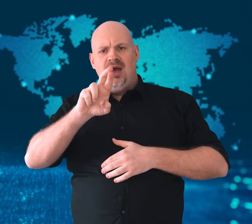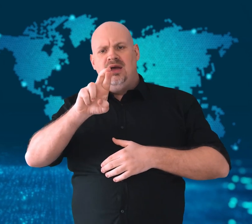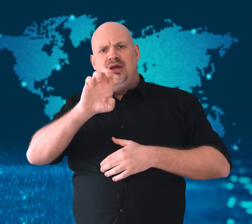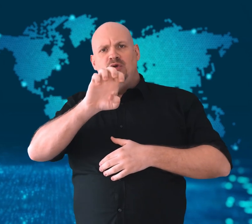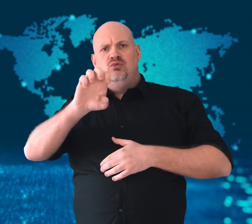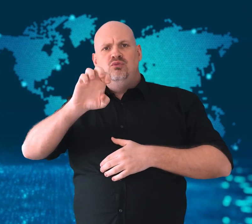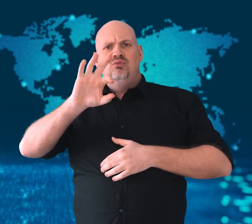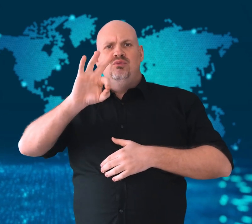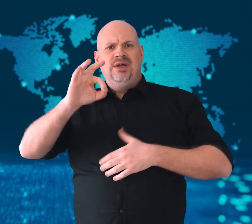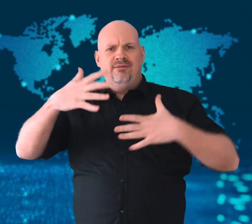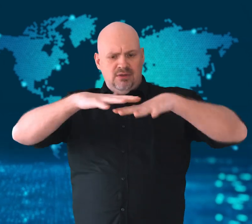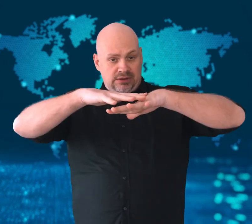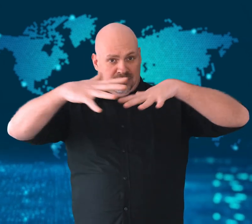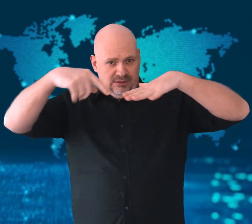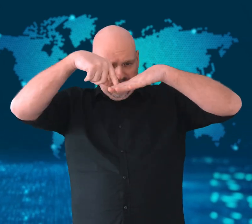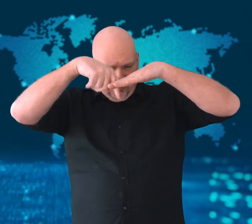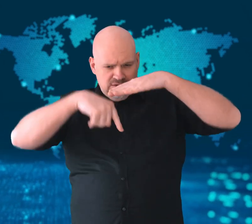Last Friday,